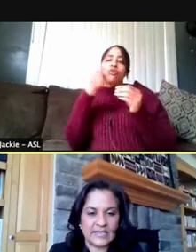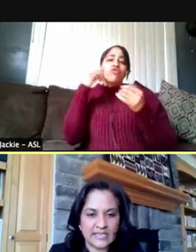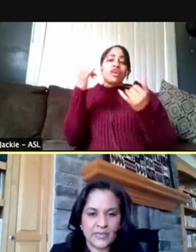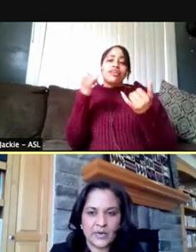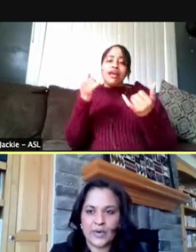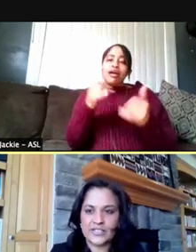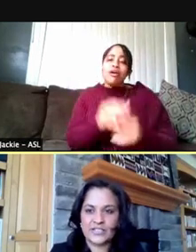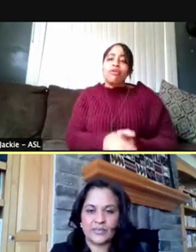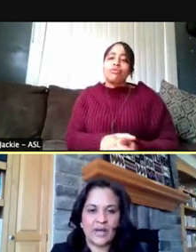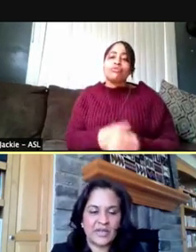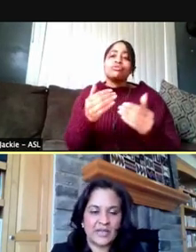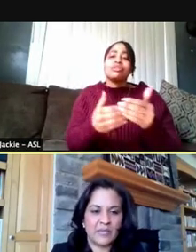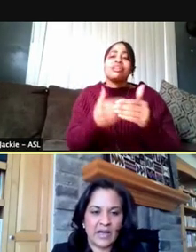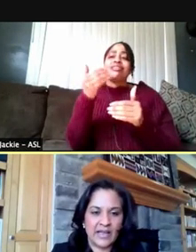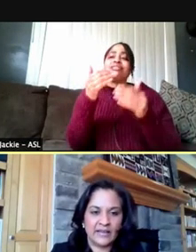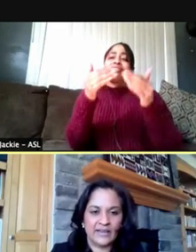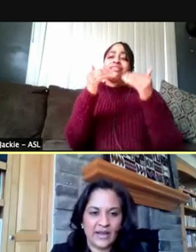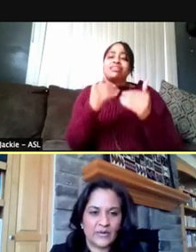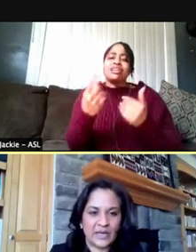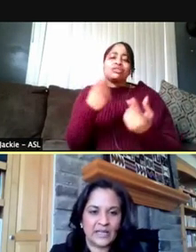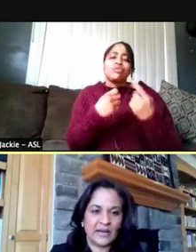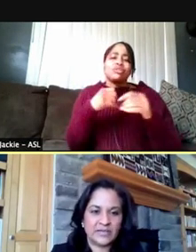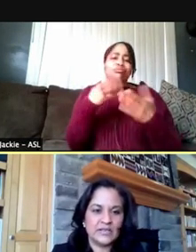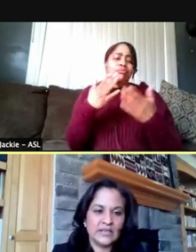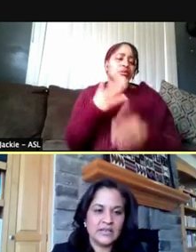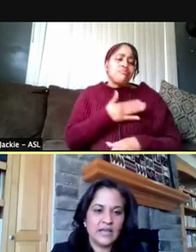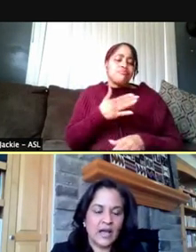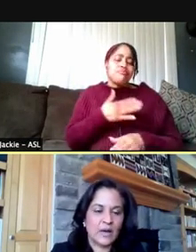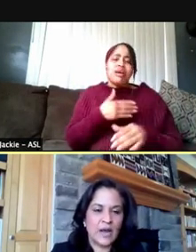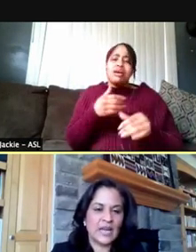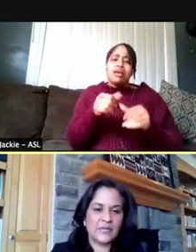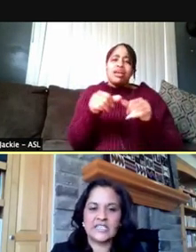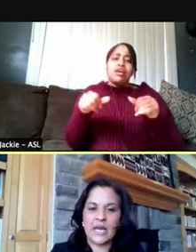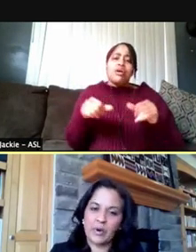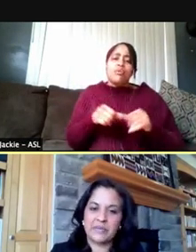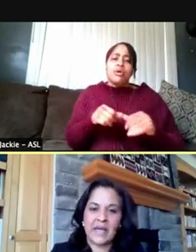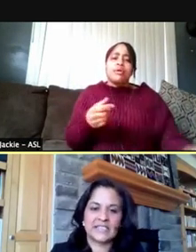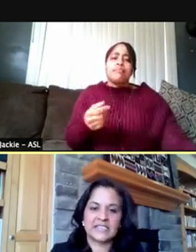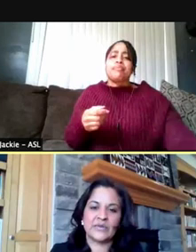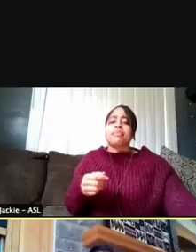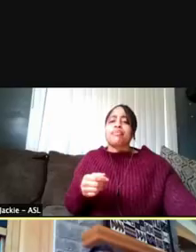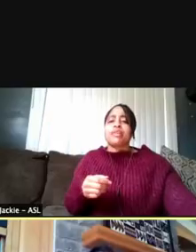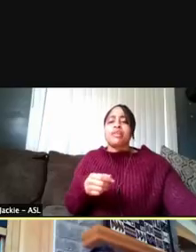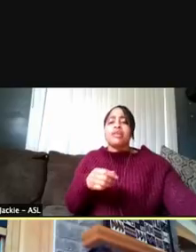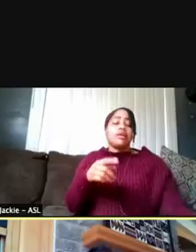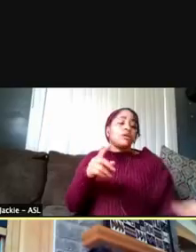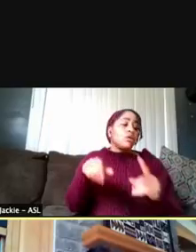The next couple of questions are probably in my wheelhouse. "When can we stop wearing masks outside on campus?"